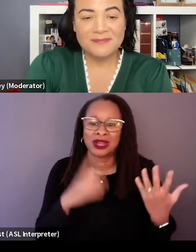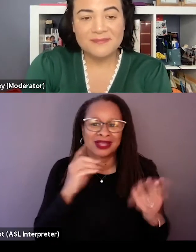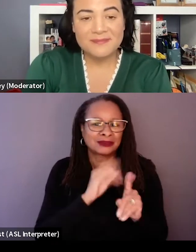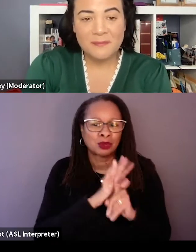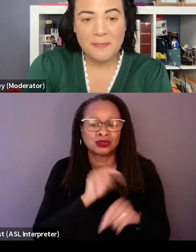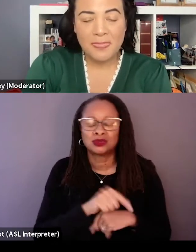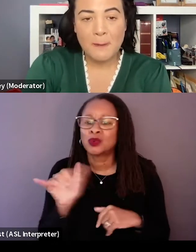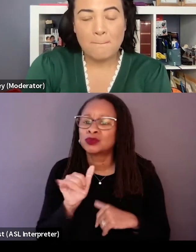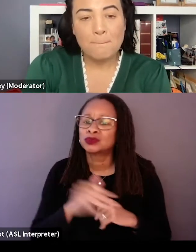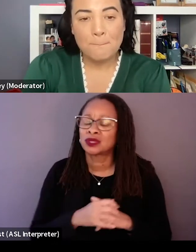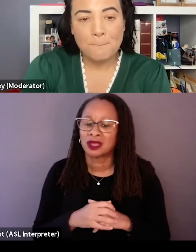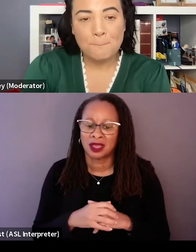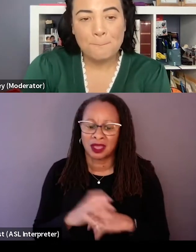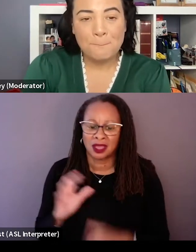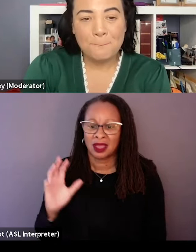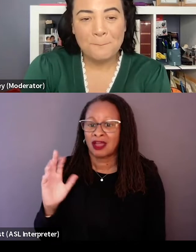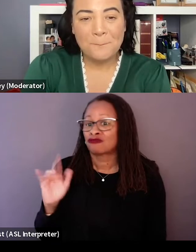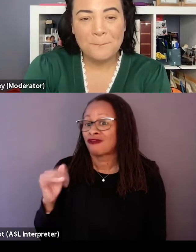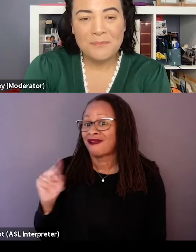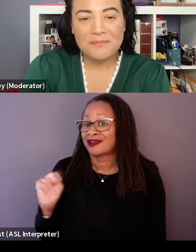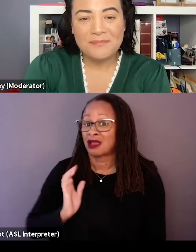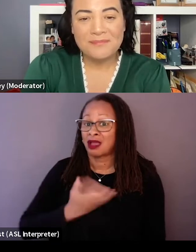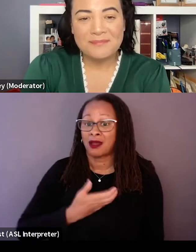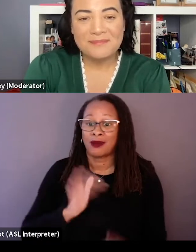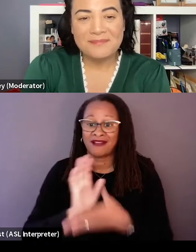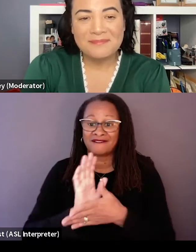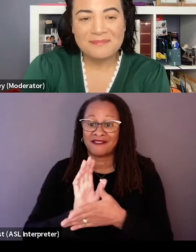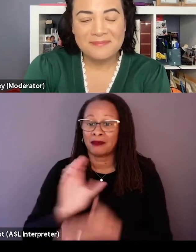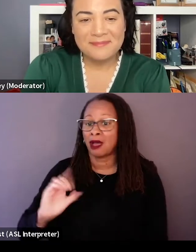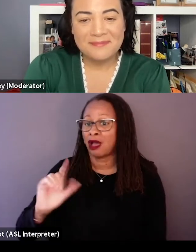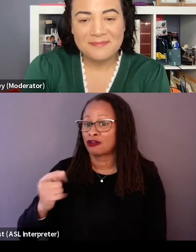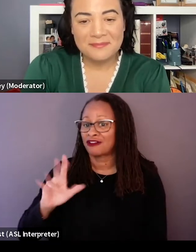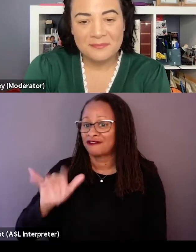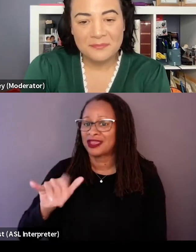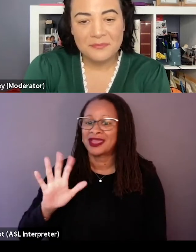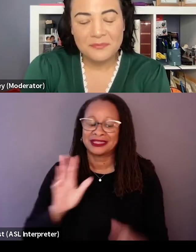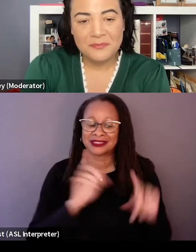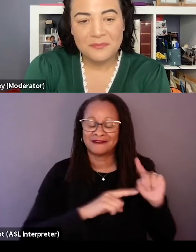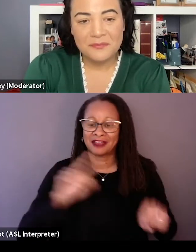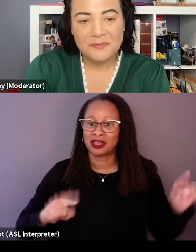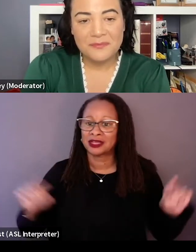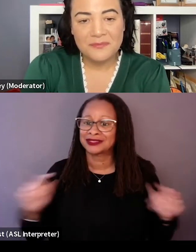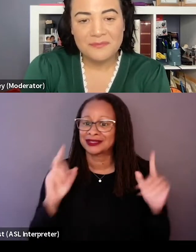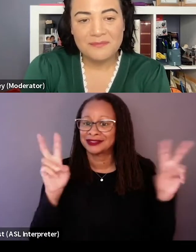Well, our filmography is pretty varied in subject matter, but it's all character base.